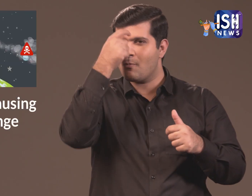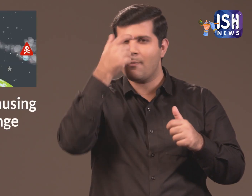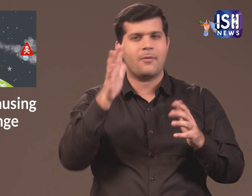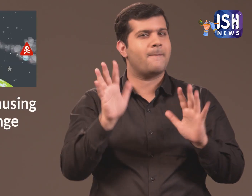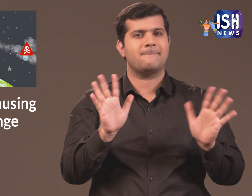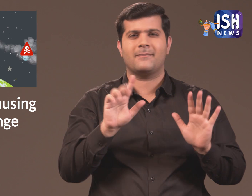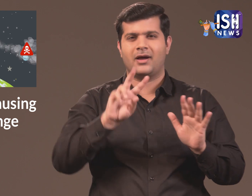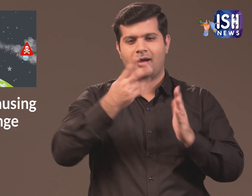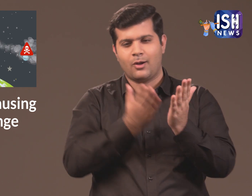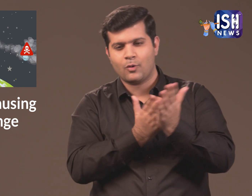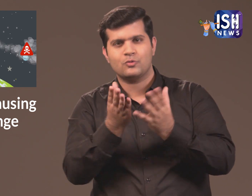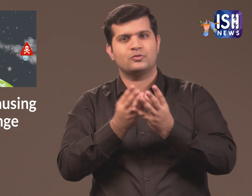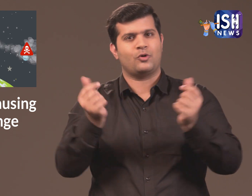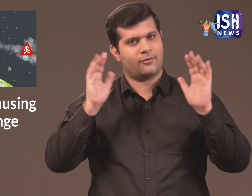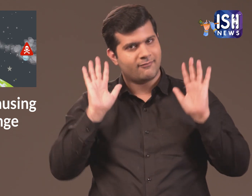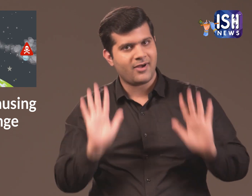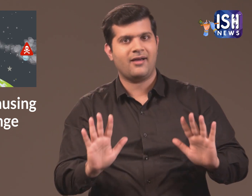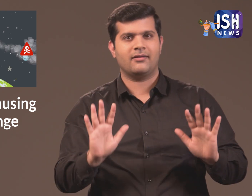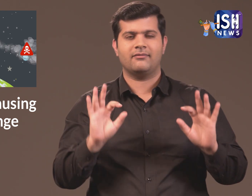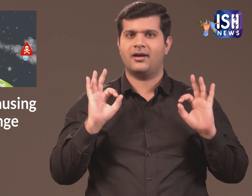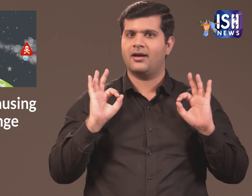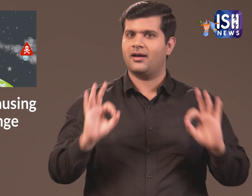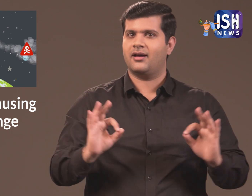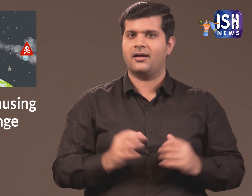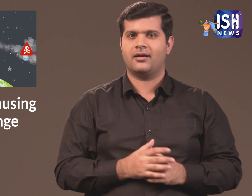Now this is not a problem as there is a solution.